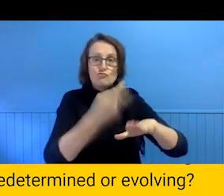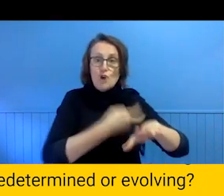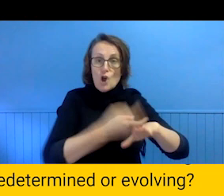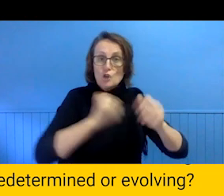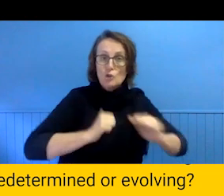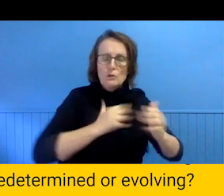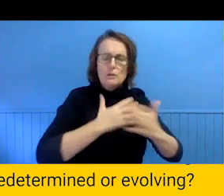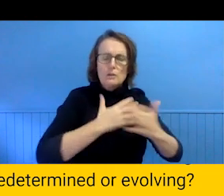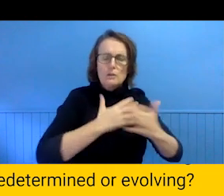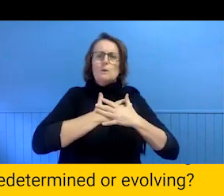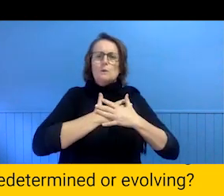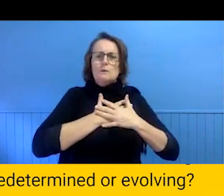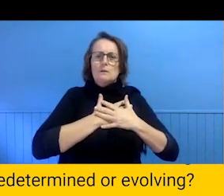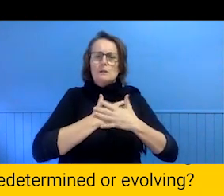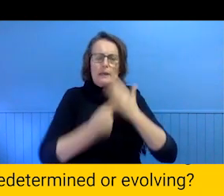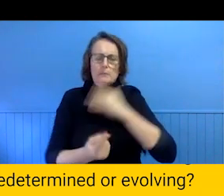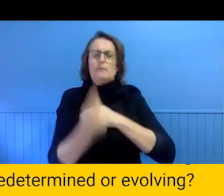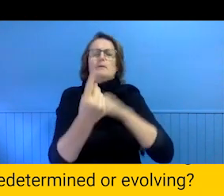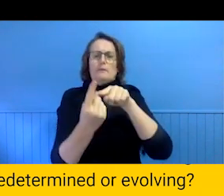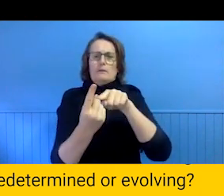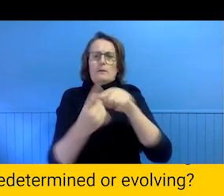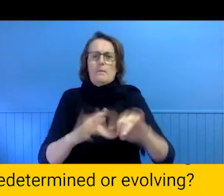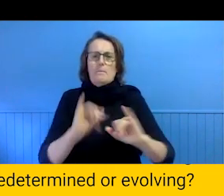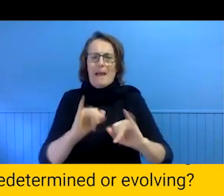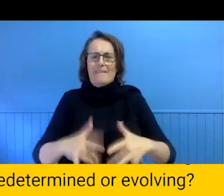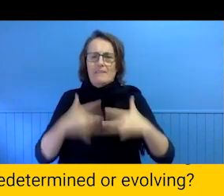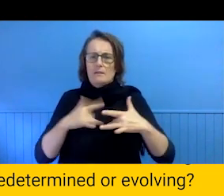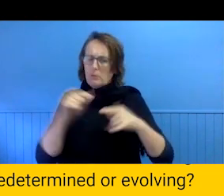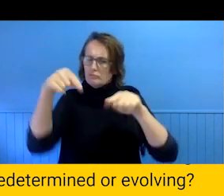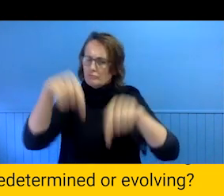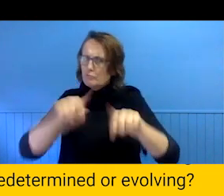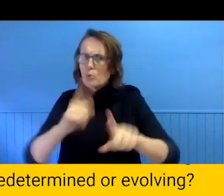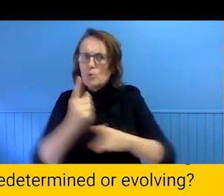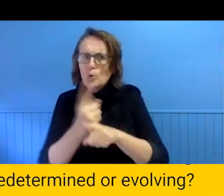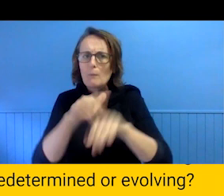and the issue and not the shock of having bad feelings. We align